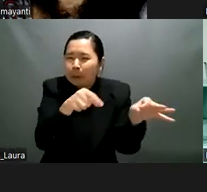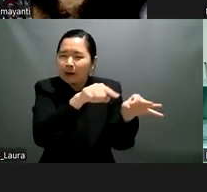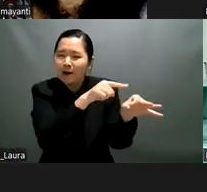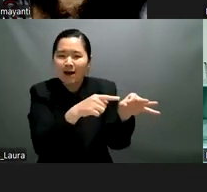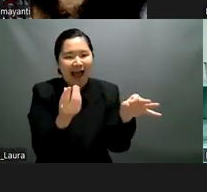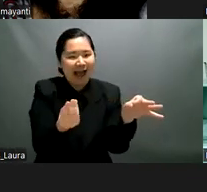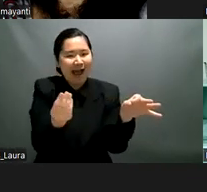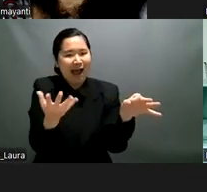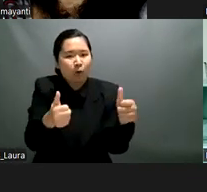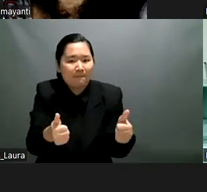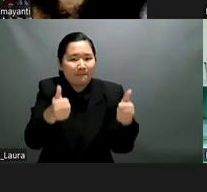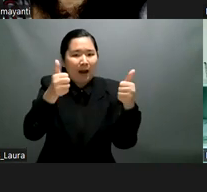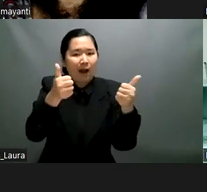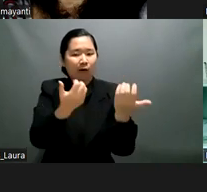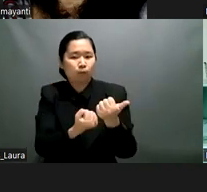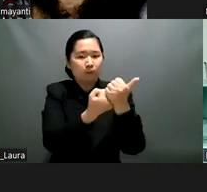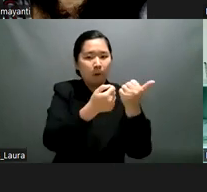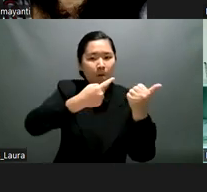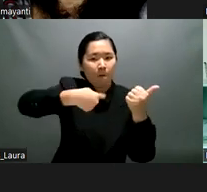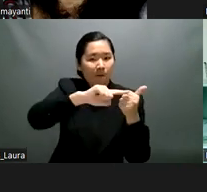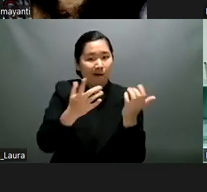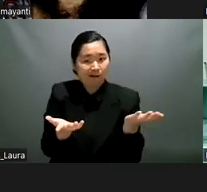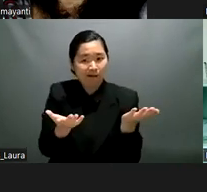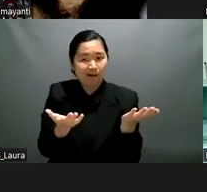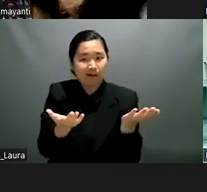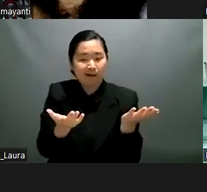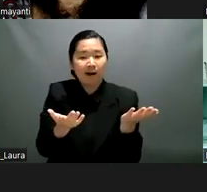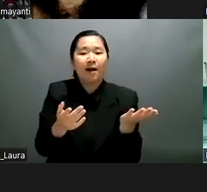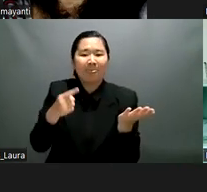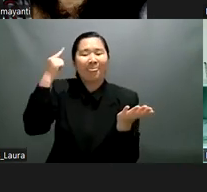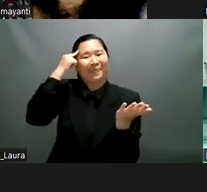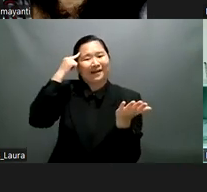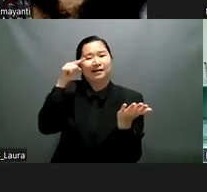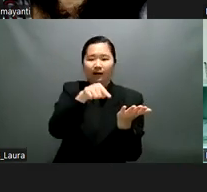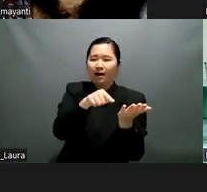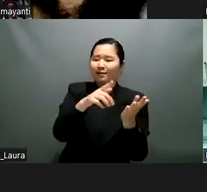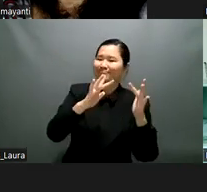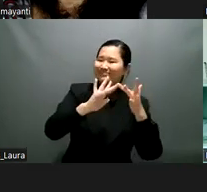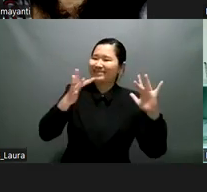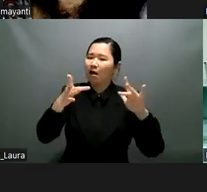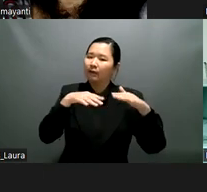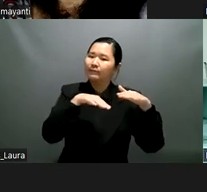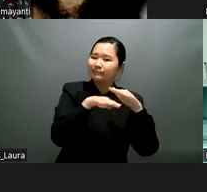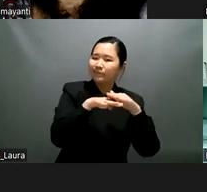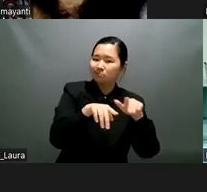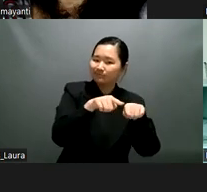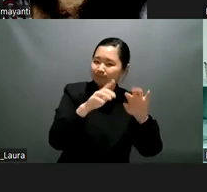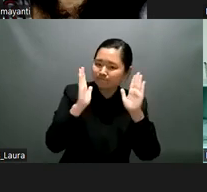that the digital classroom also presents some potential for children and youth who end up in